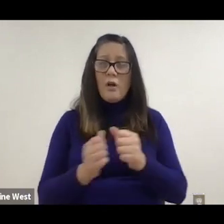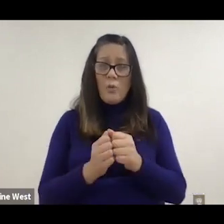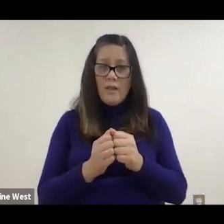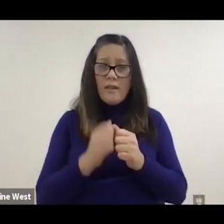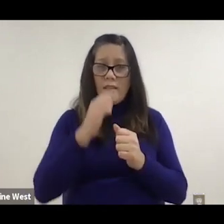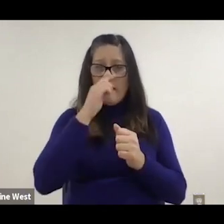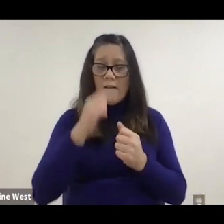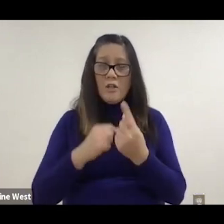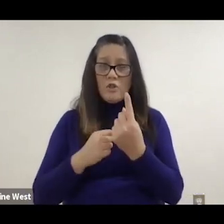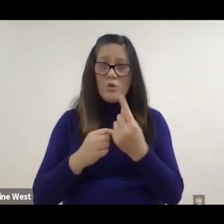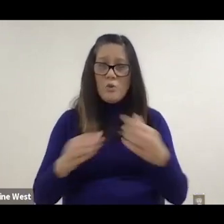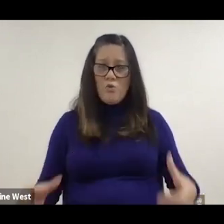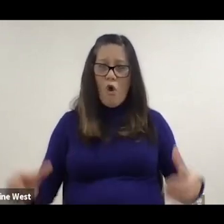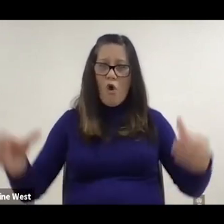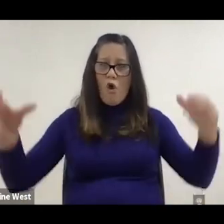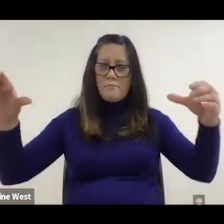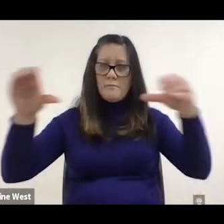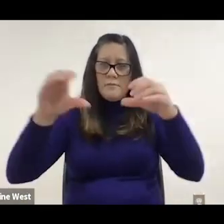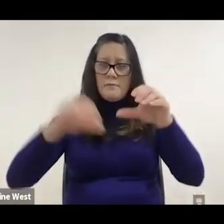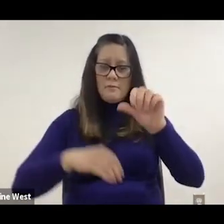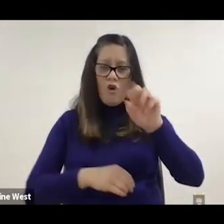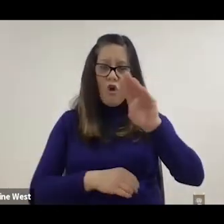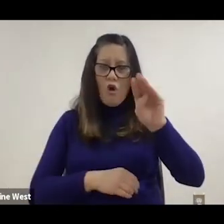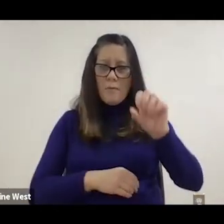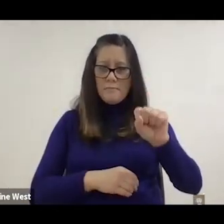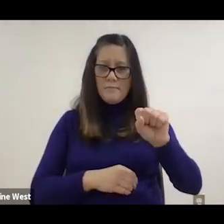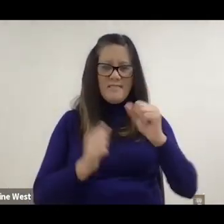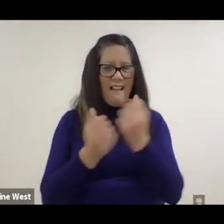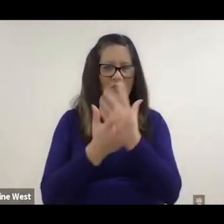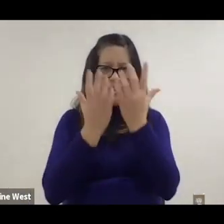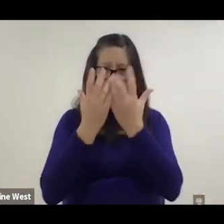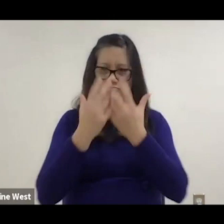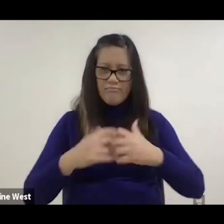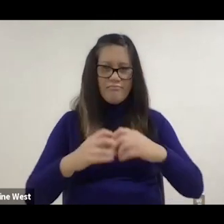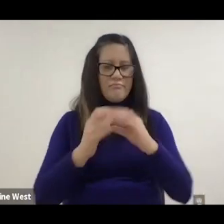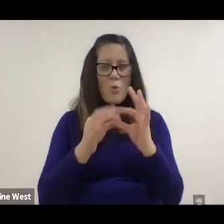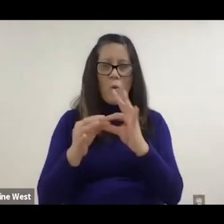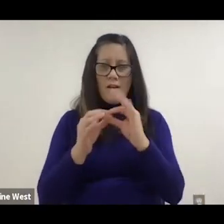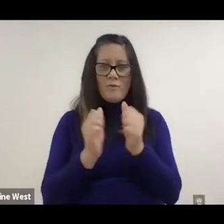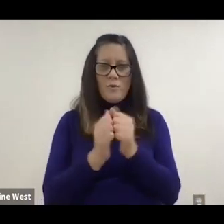so two robotic arms all coordinated together and this experiment we had Elaine.